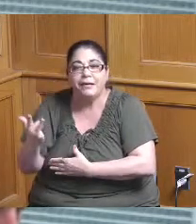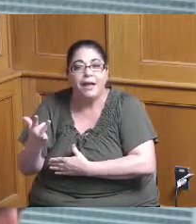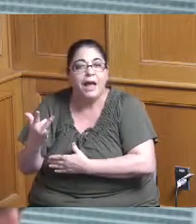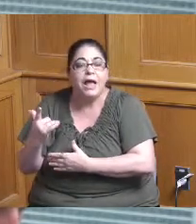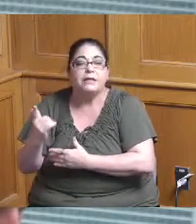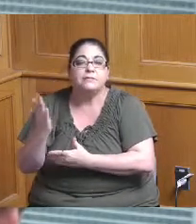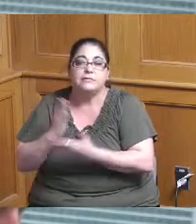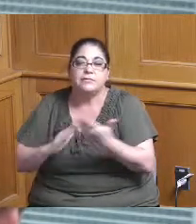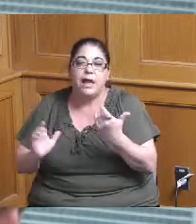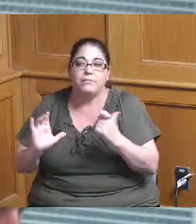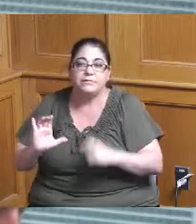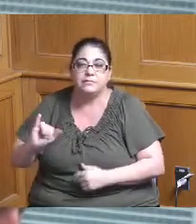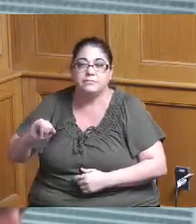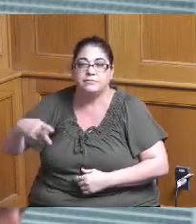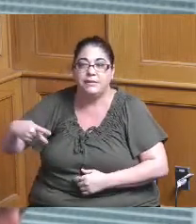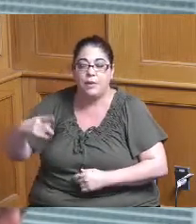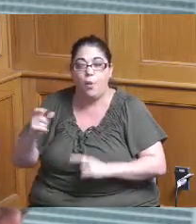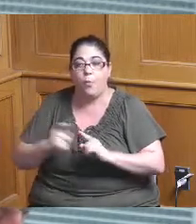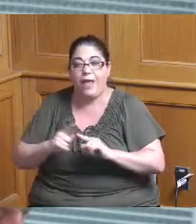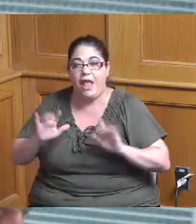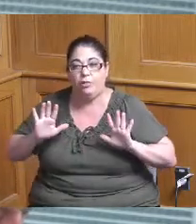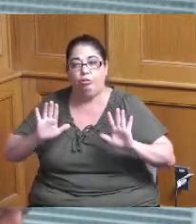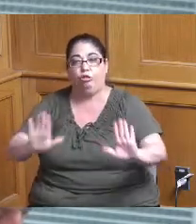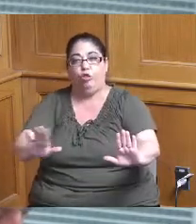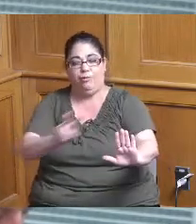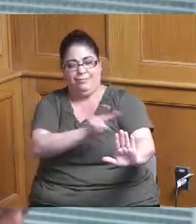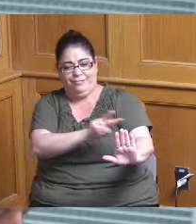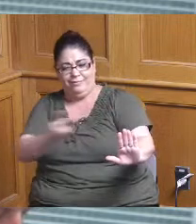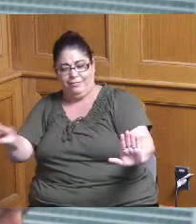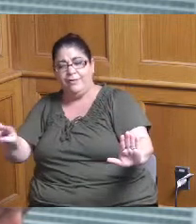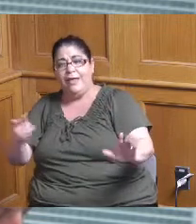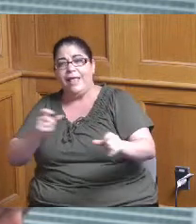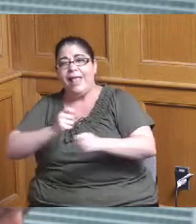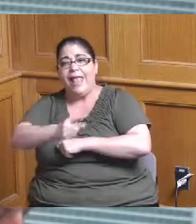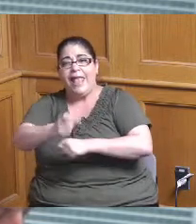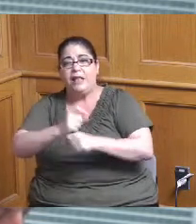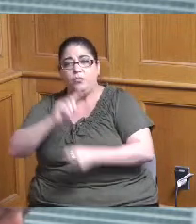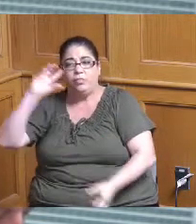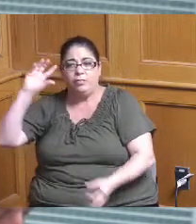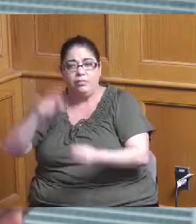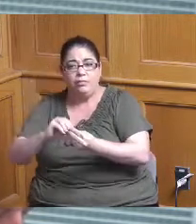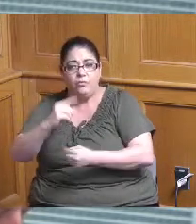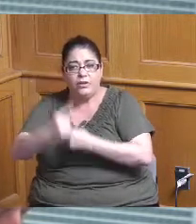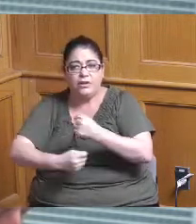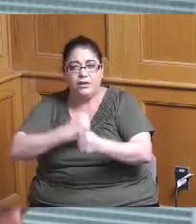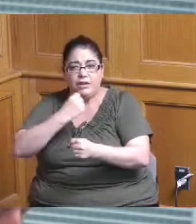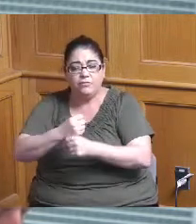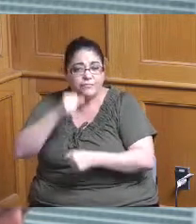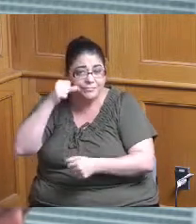capital program and when you look at it on an annual basis we are you know again managing the